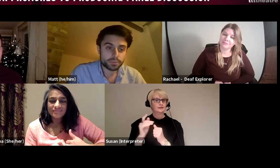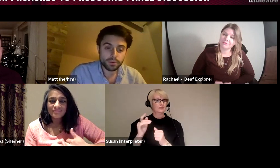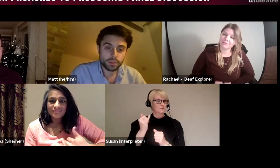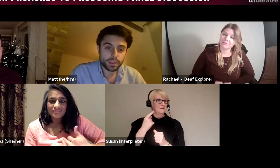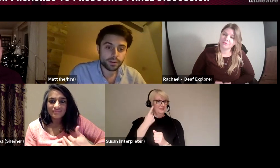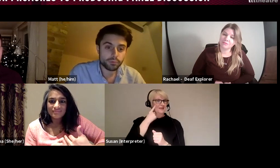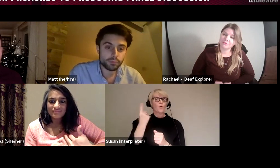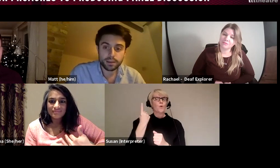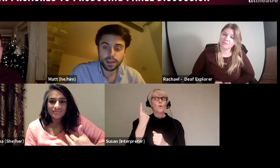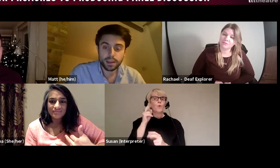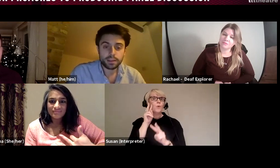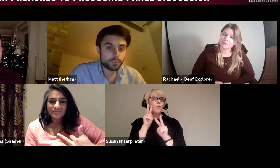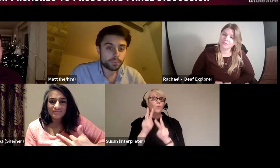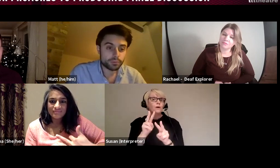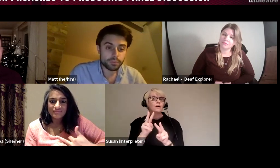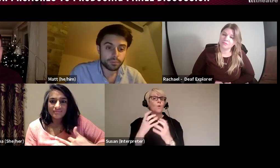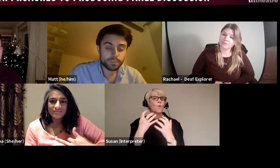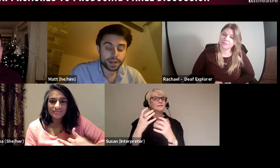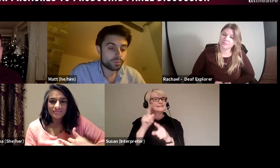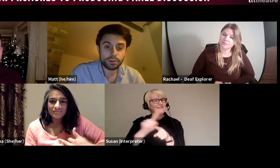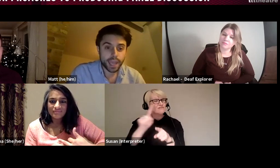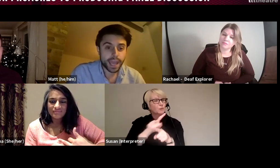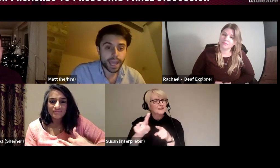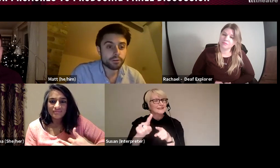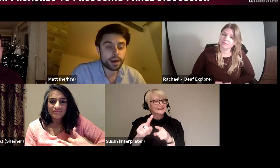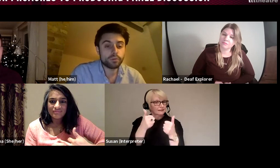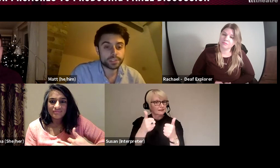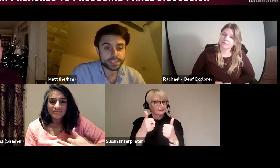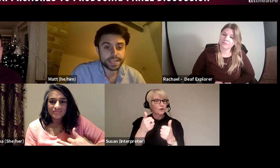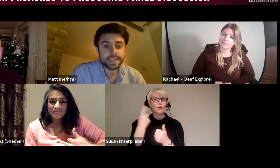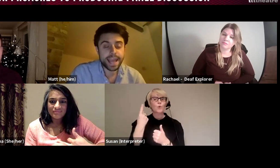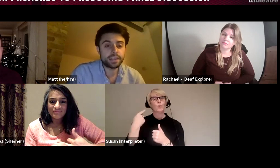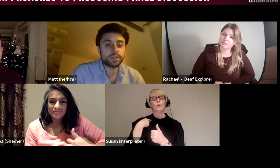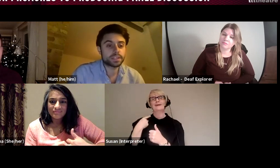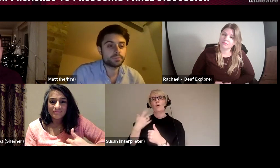to our Theatre every week, the people we're talking about won't care or see any of the things